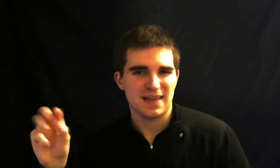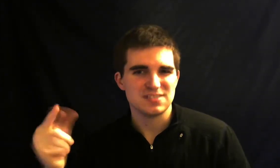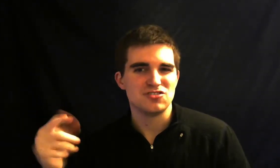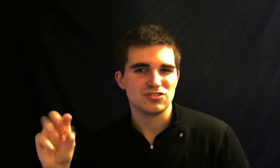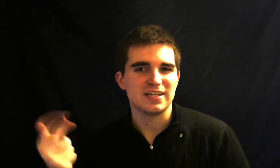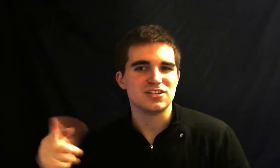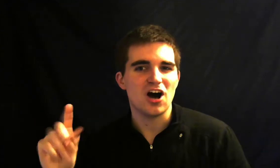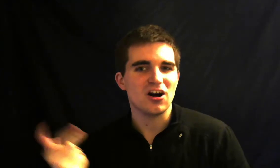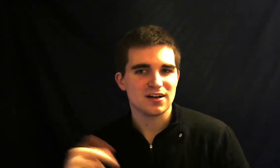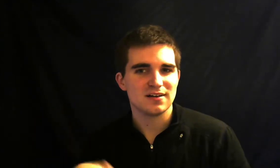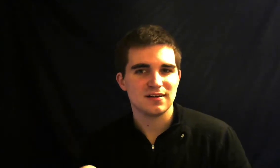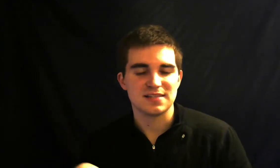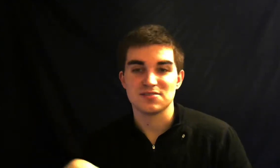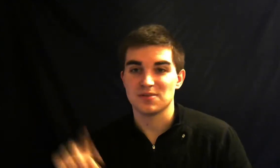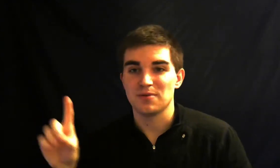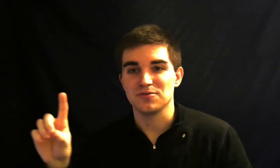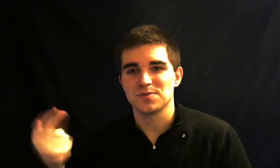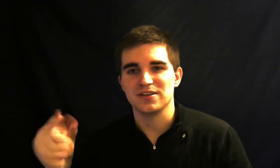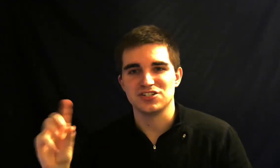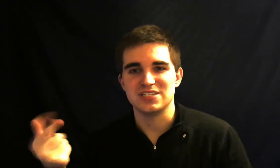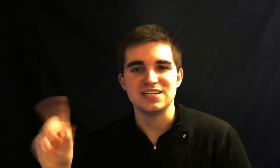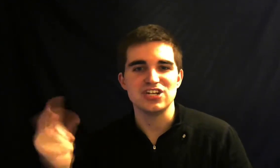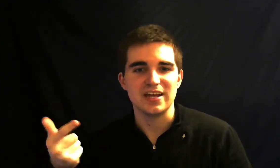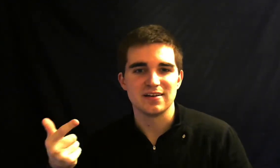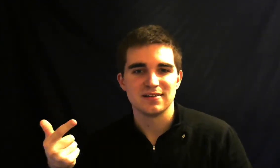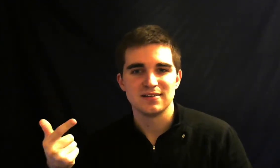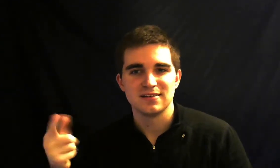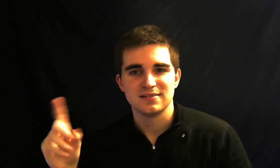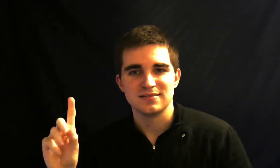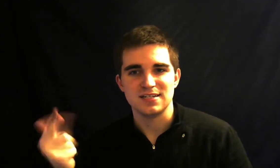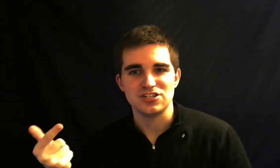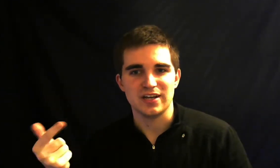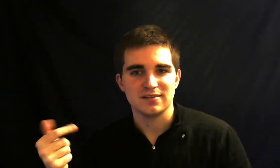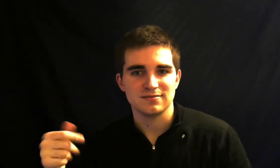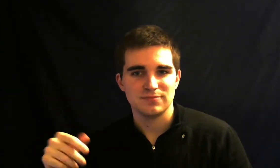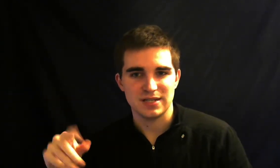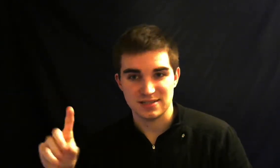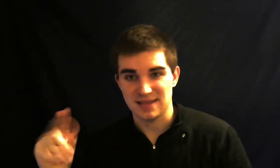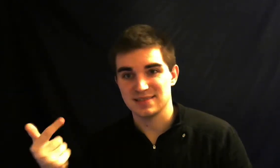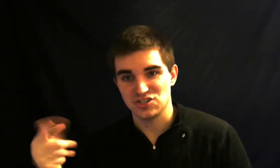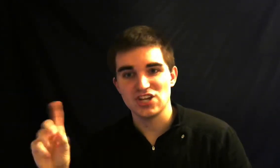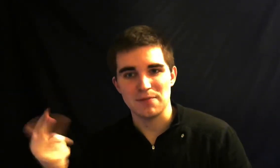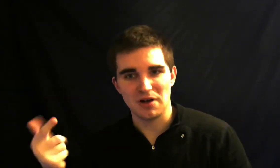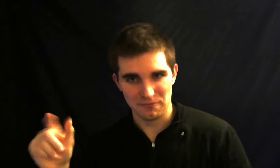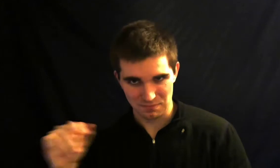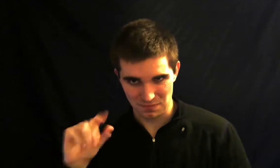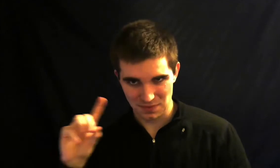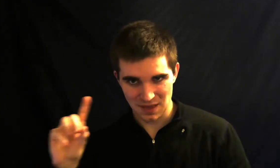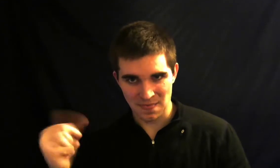usually dog and so some people smell it just DG DG because that's the shape the